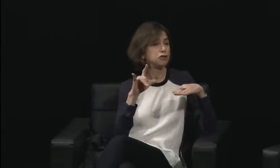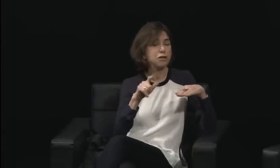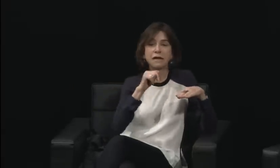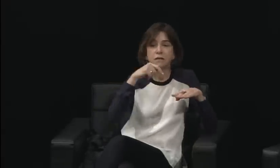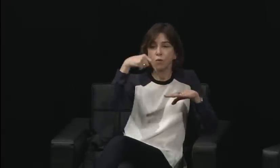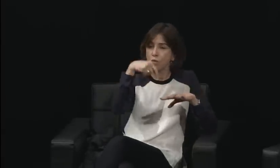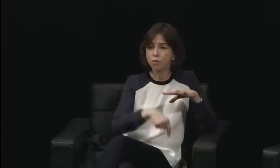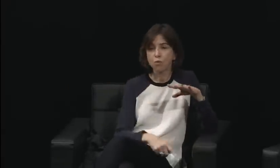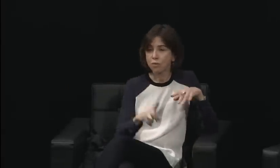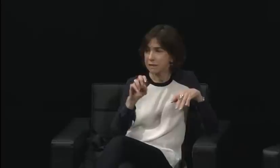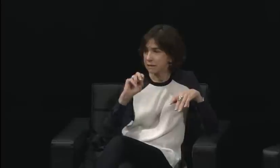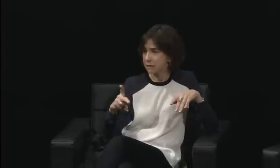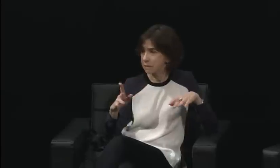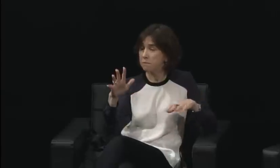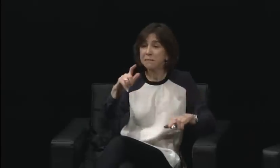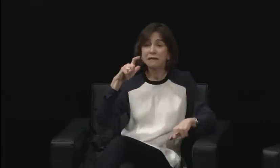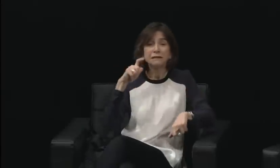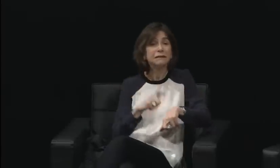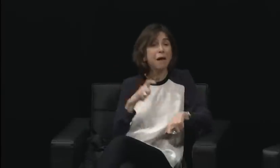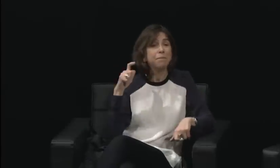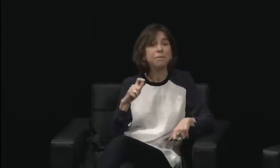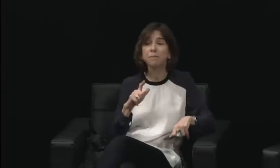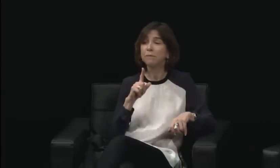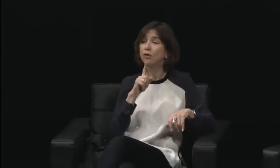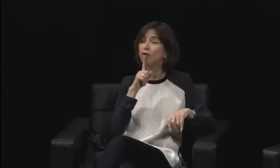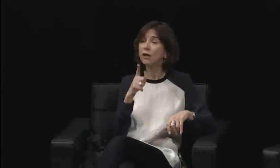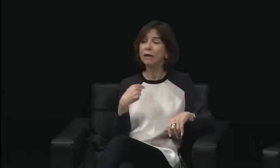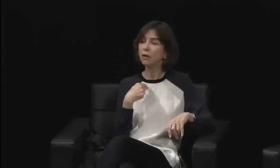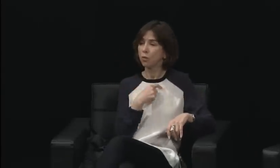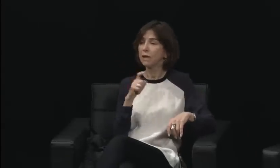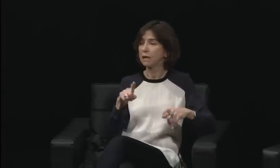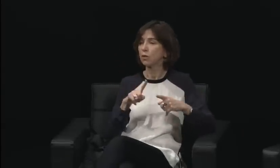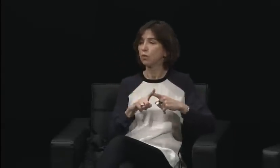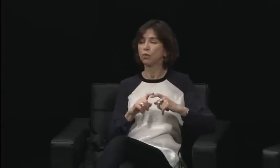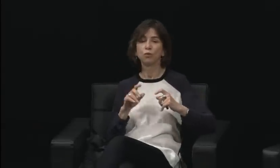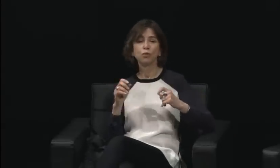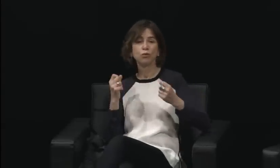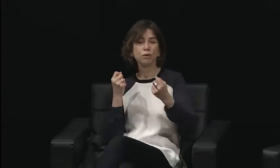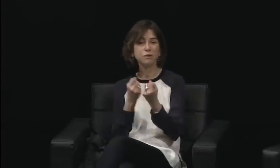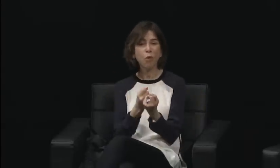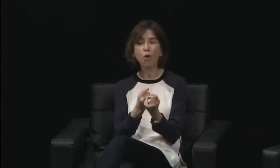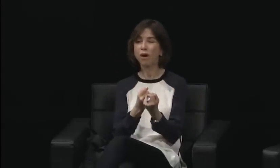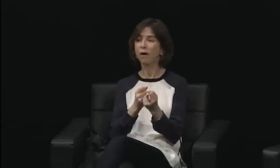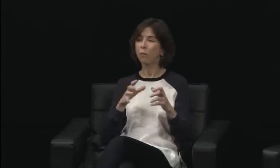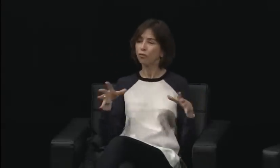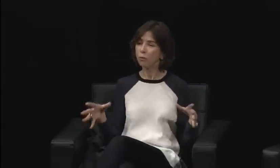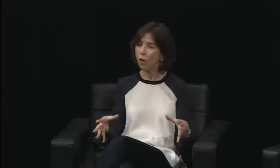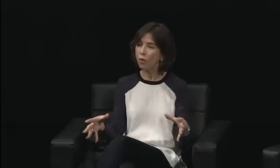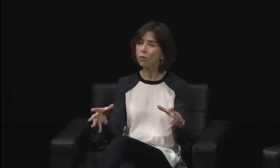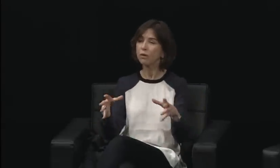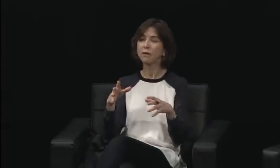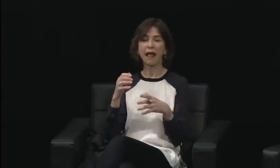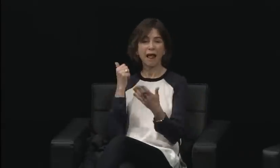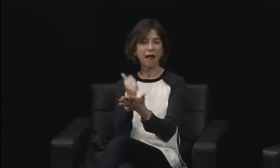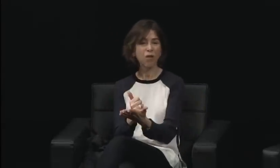and there's a lot of comfort in that, but I am happy to see